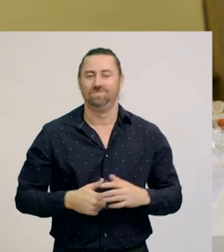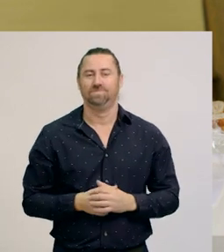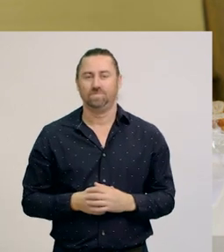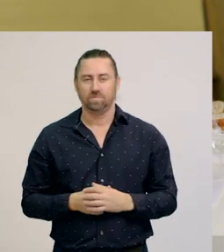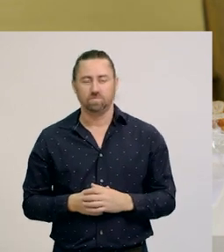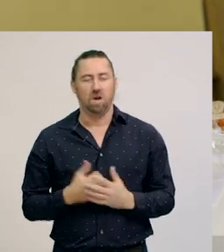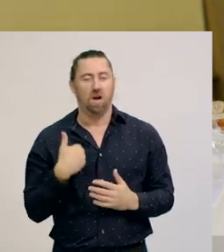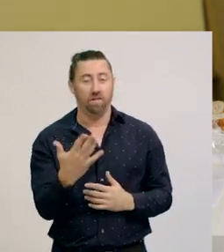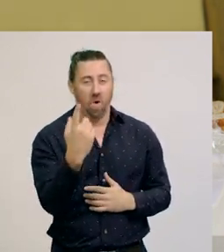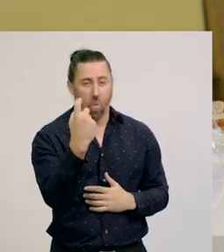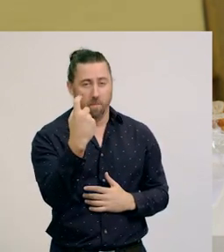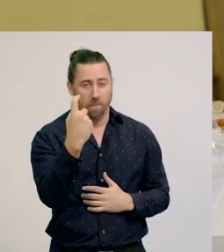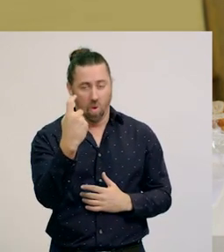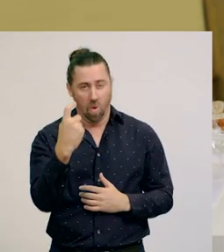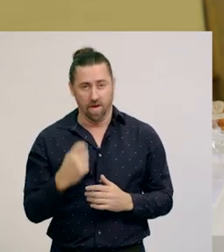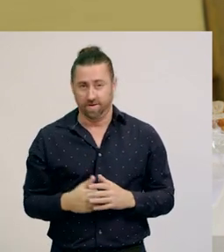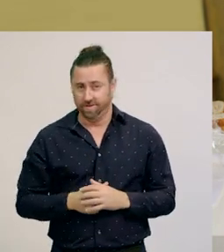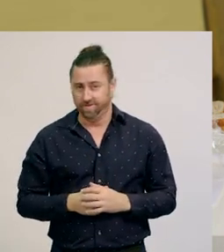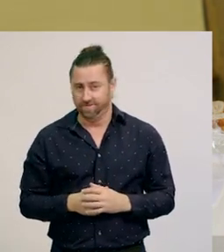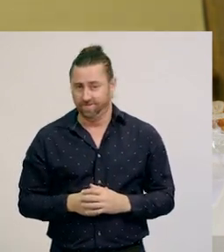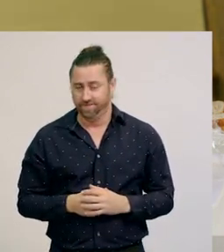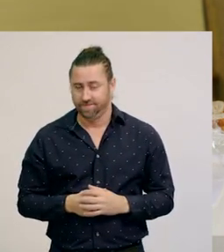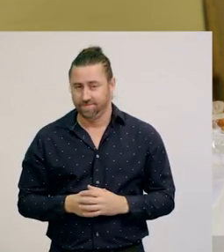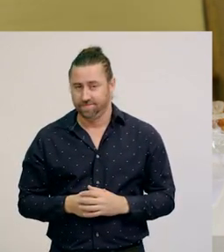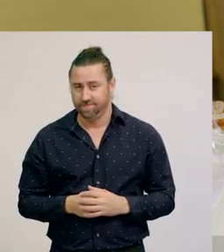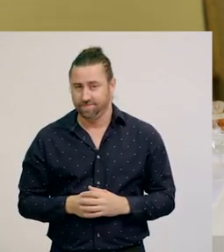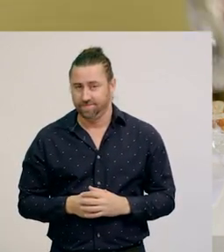Let’s partition one more whole into halves.